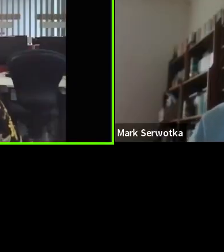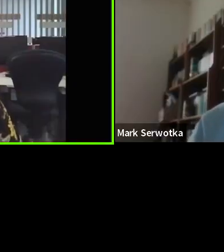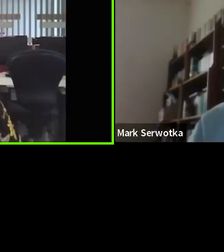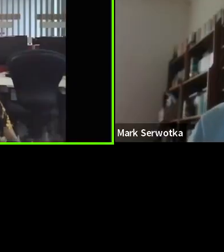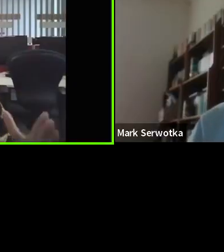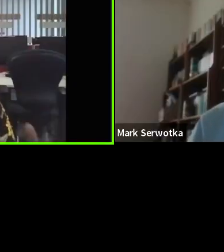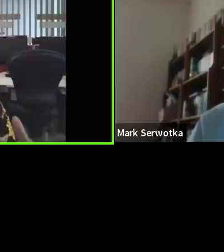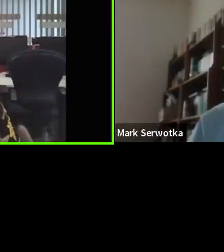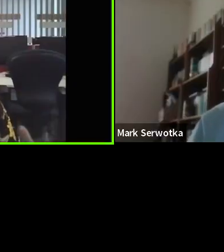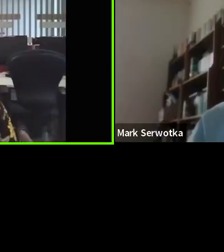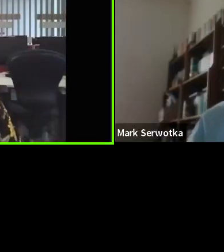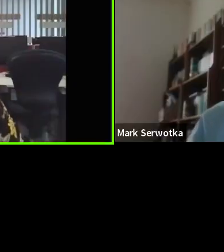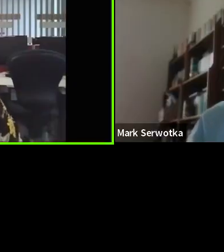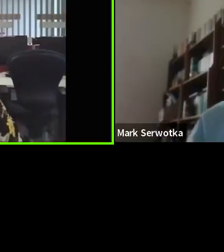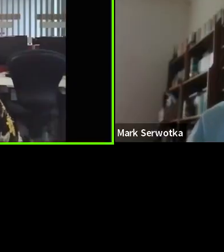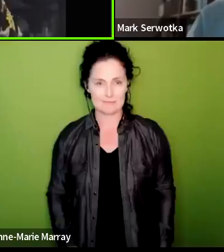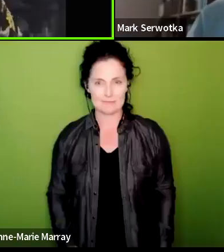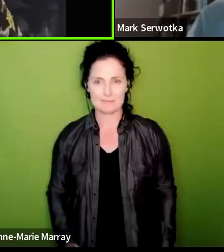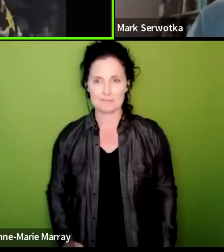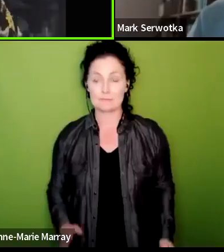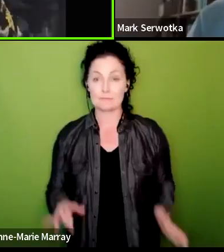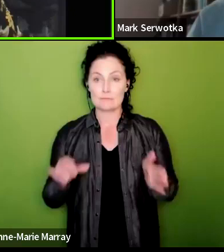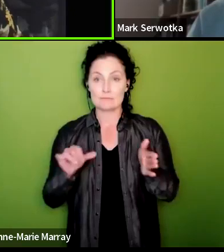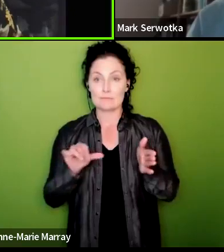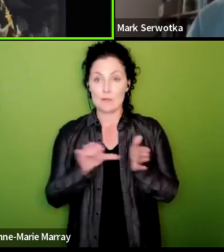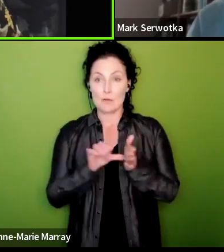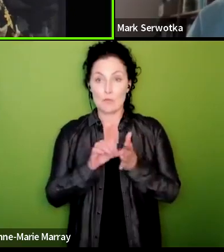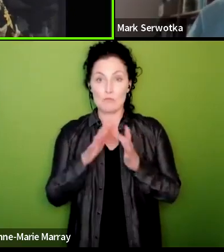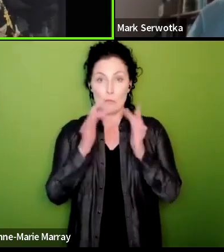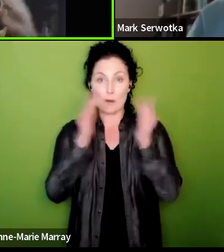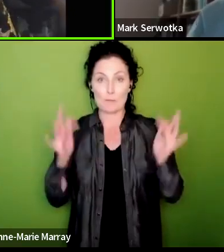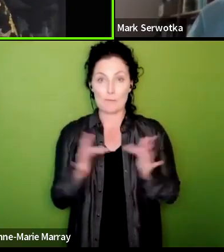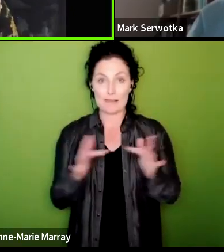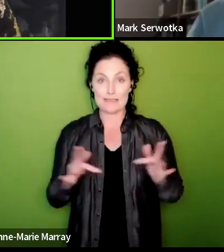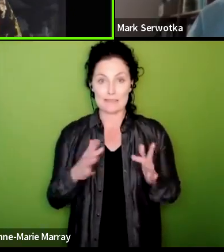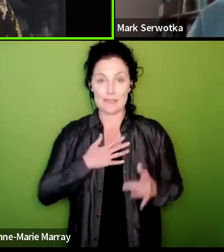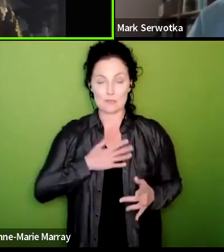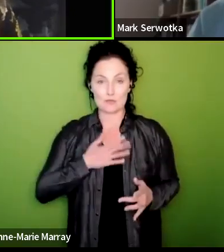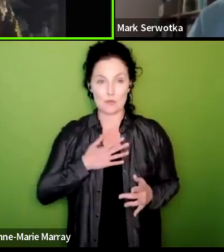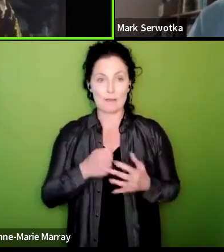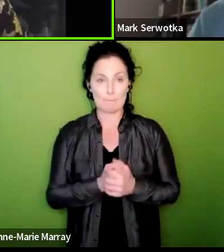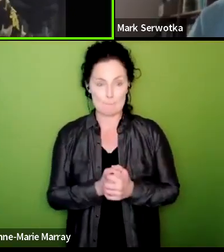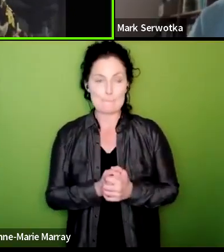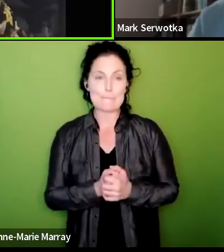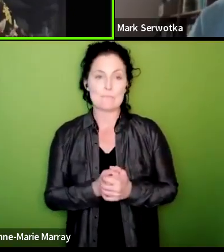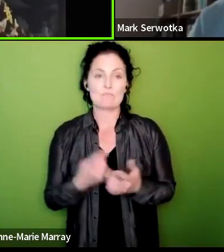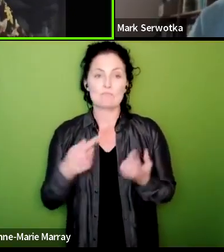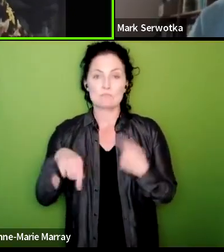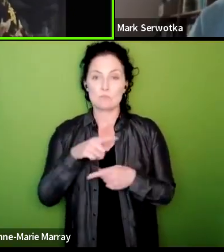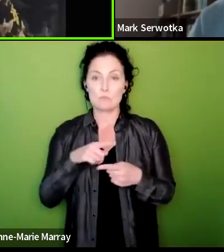went in in the early part of the six-week ballot period to start to cleanse records to make sure